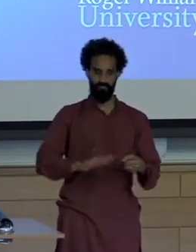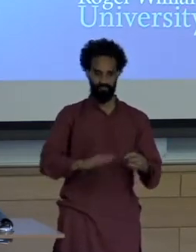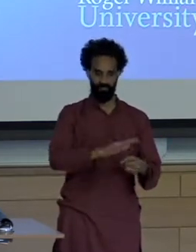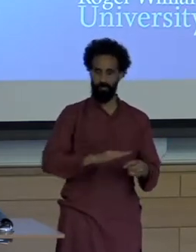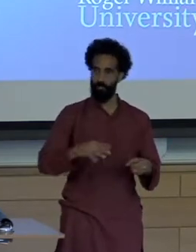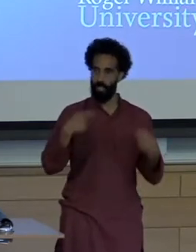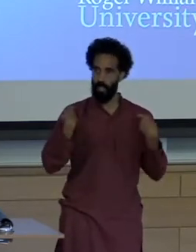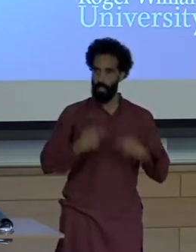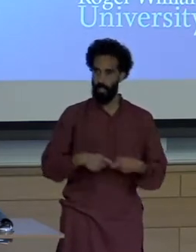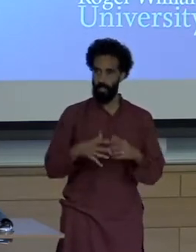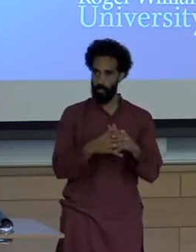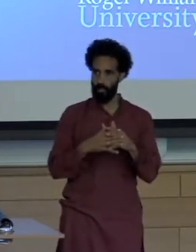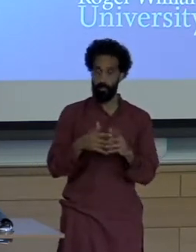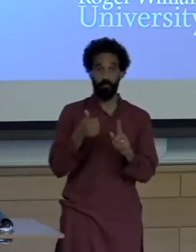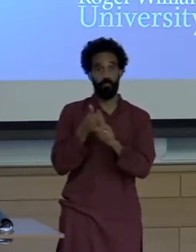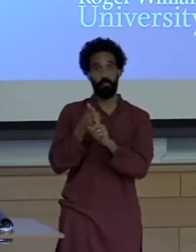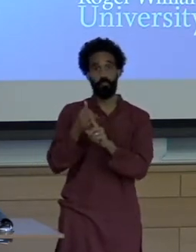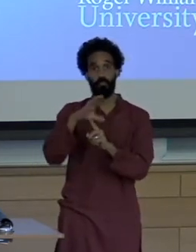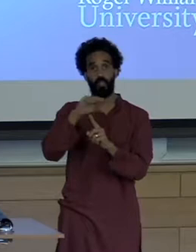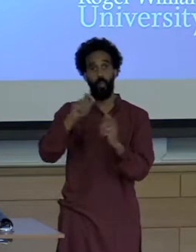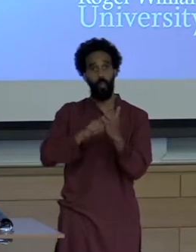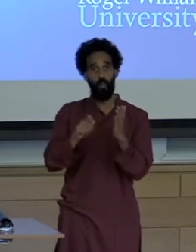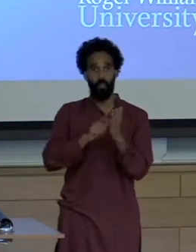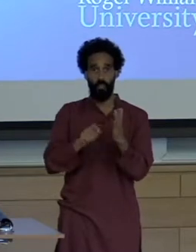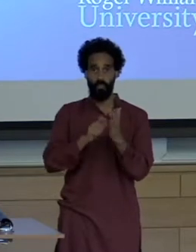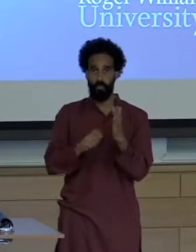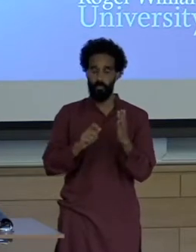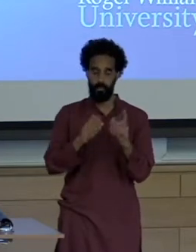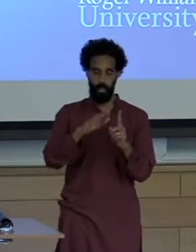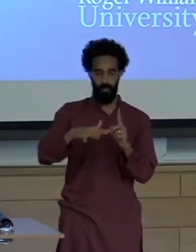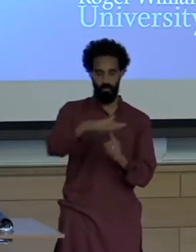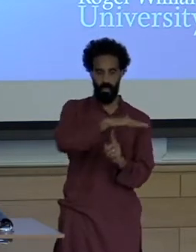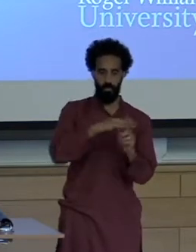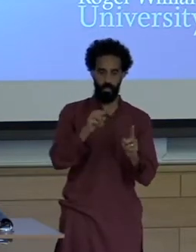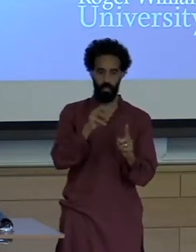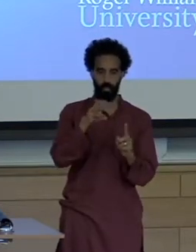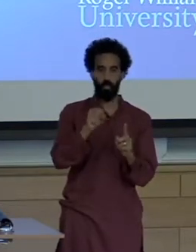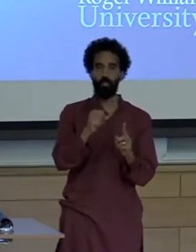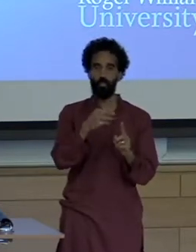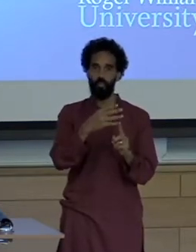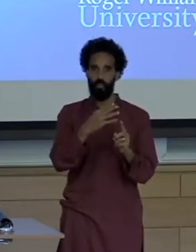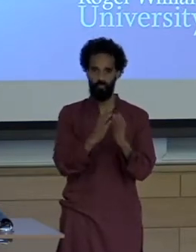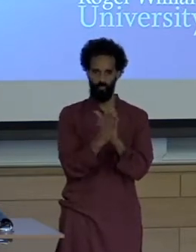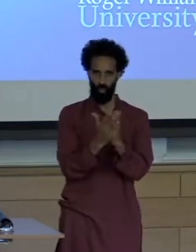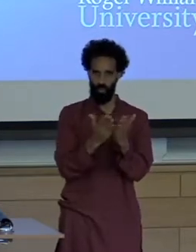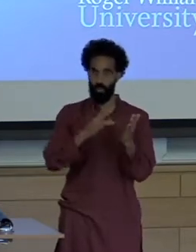environmental news in South America conflict crisis and contestation Which is published by Palgrave